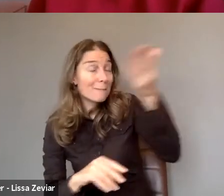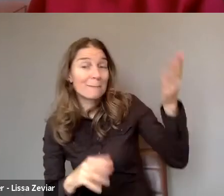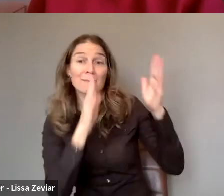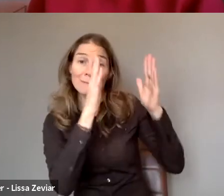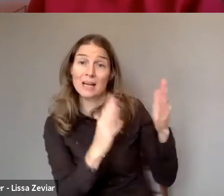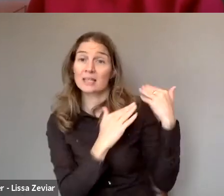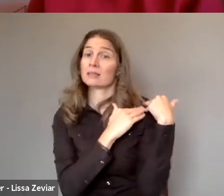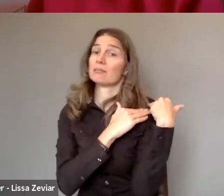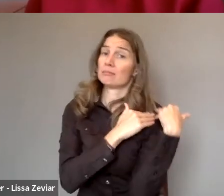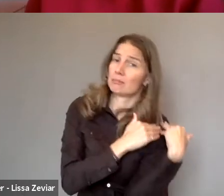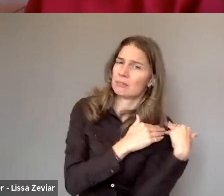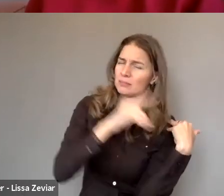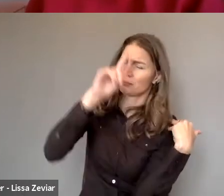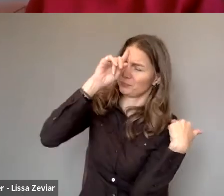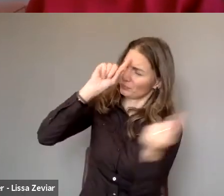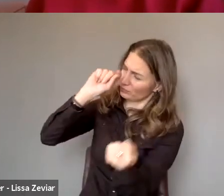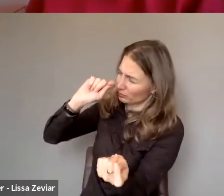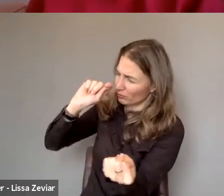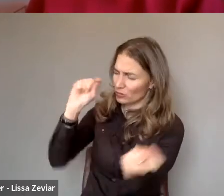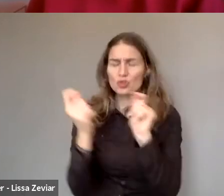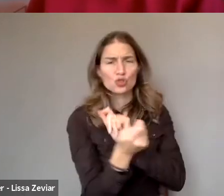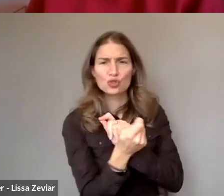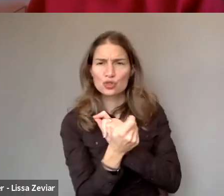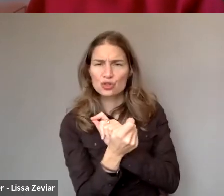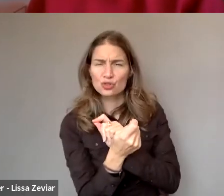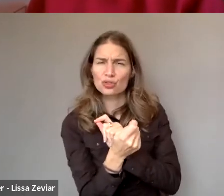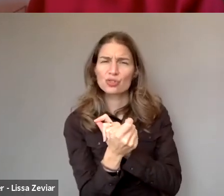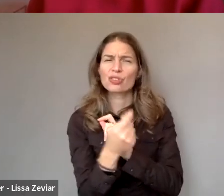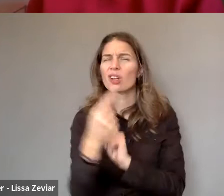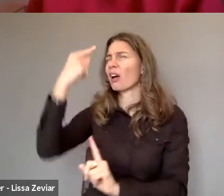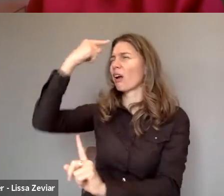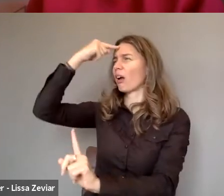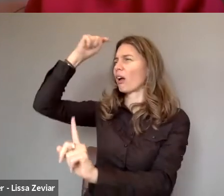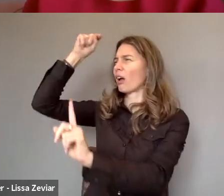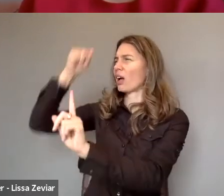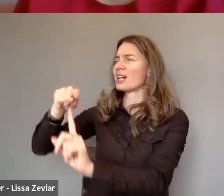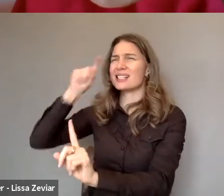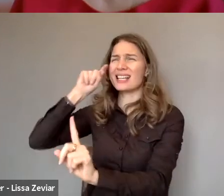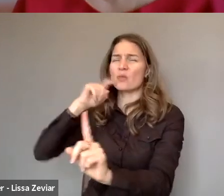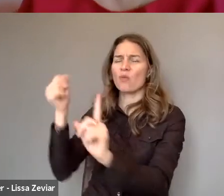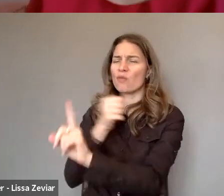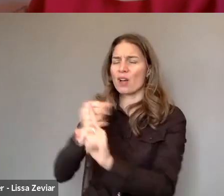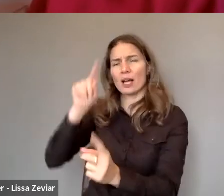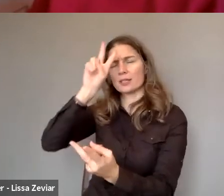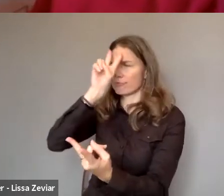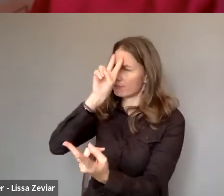harmful assumptions around sexual violence. Thank you very much.